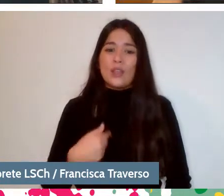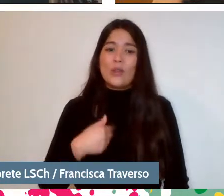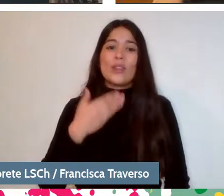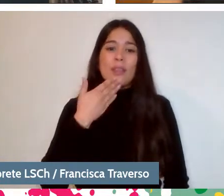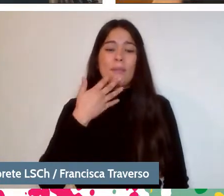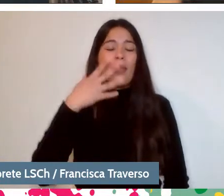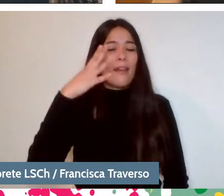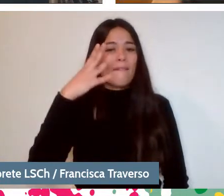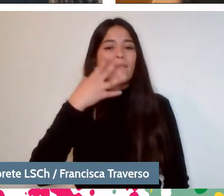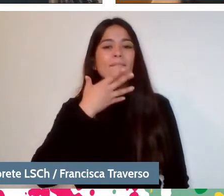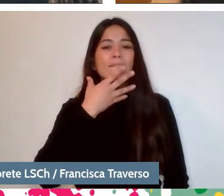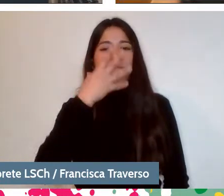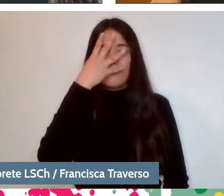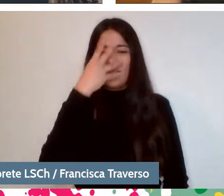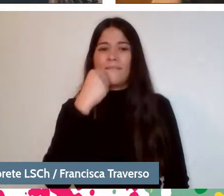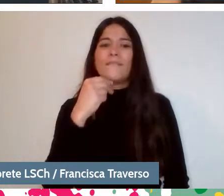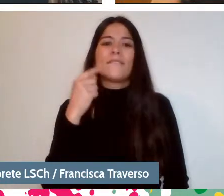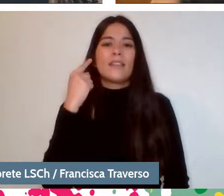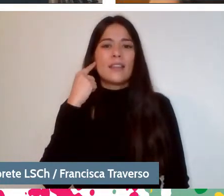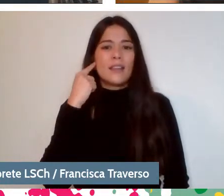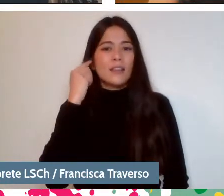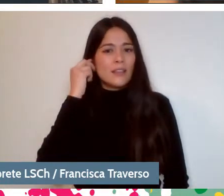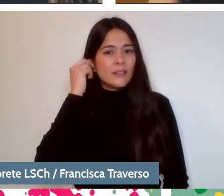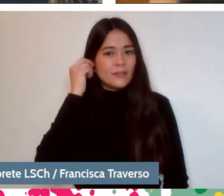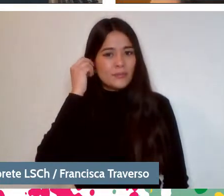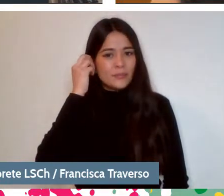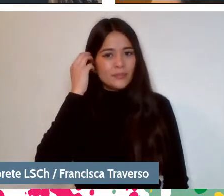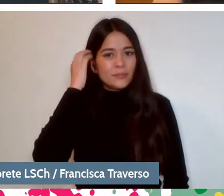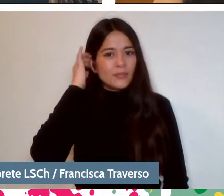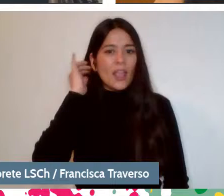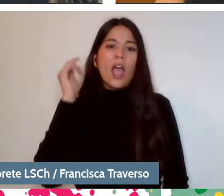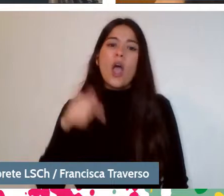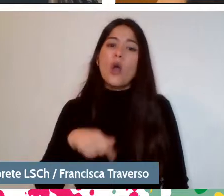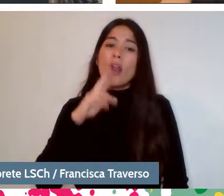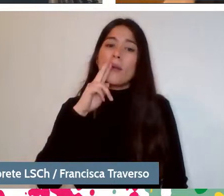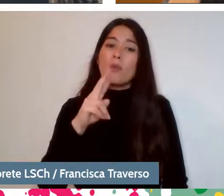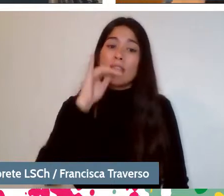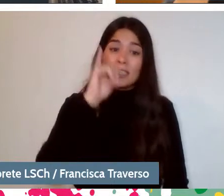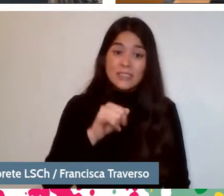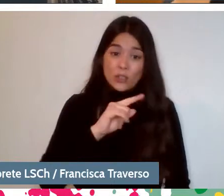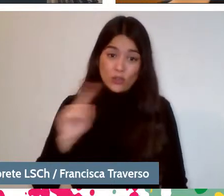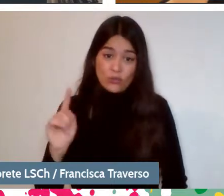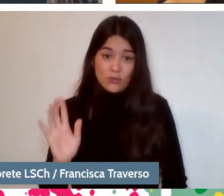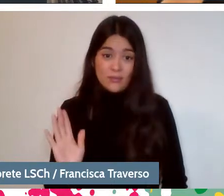No, only yes or no questions I can answer you now. Only yes or no. No, no. -A good time. No, no, let's go back.